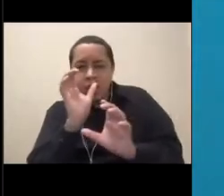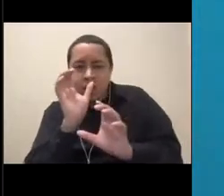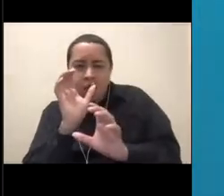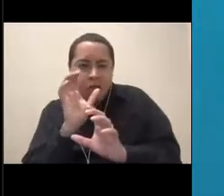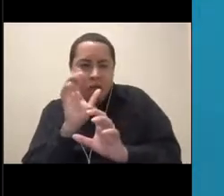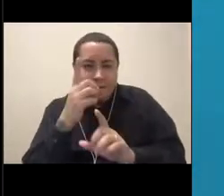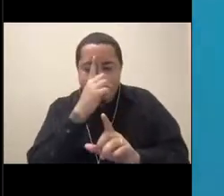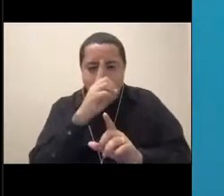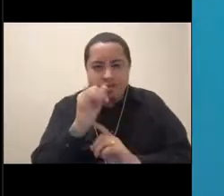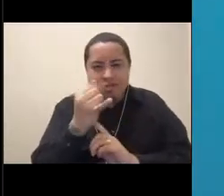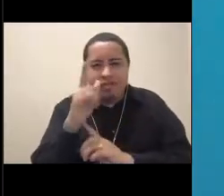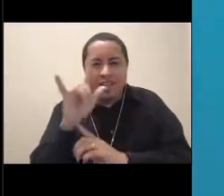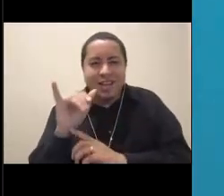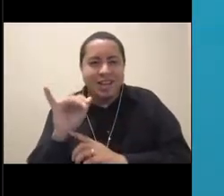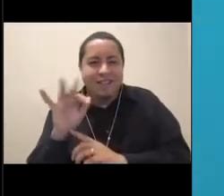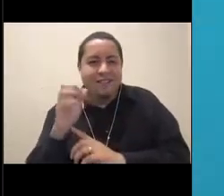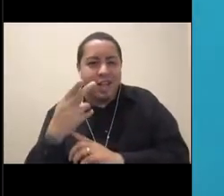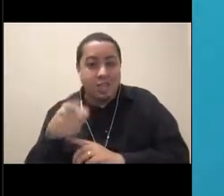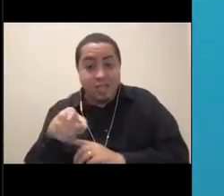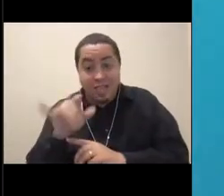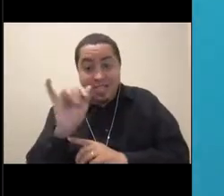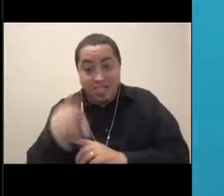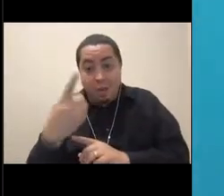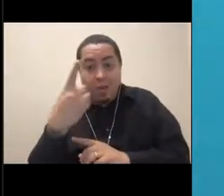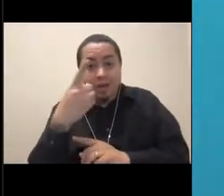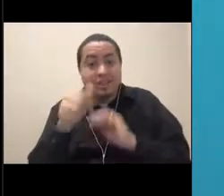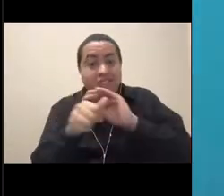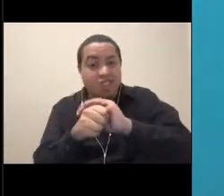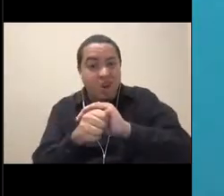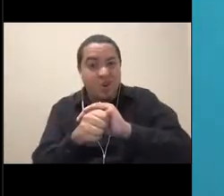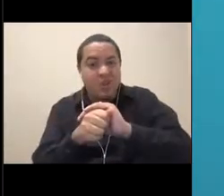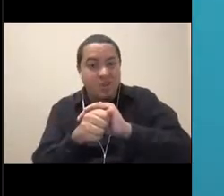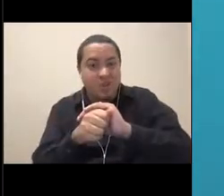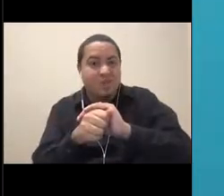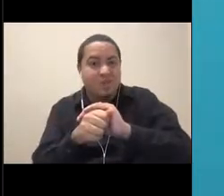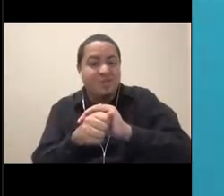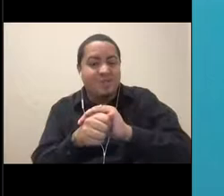Here's one that actually had a camera strapped to him and he got the jelly. Good job.